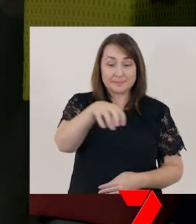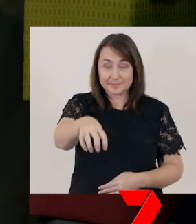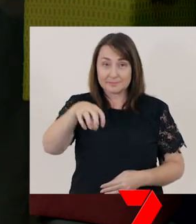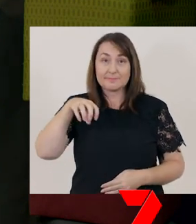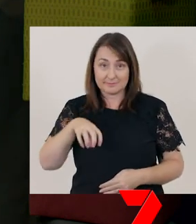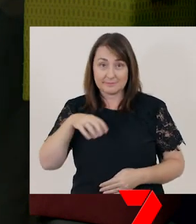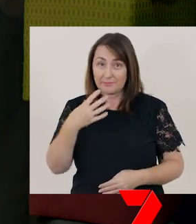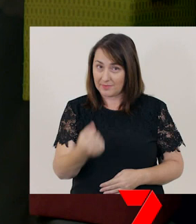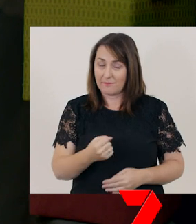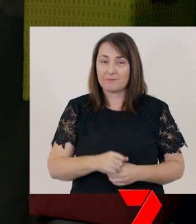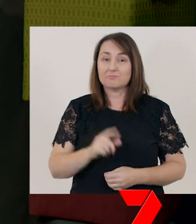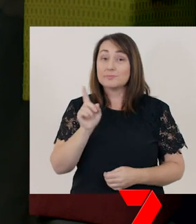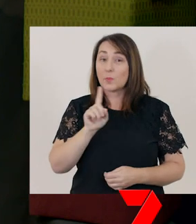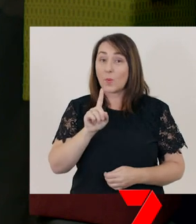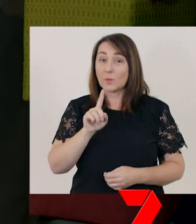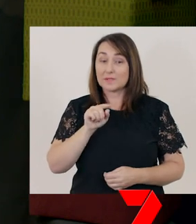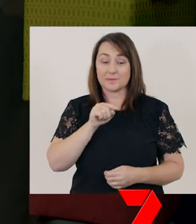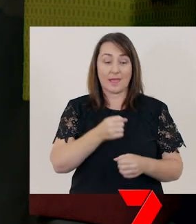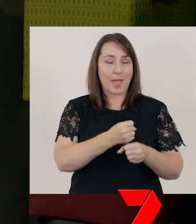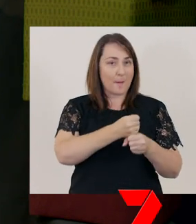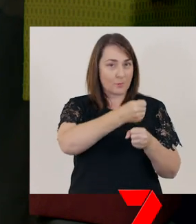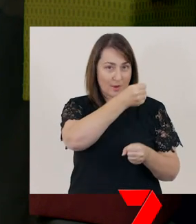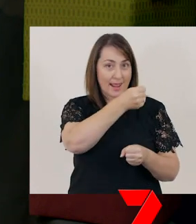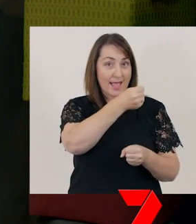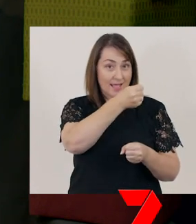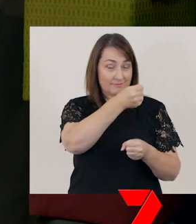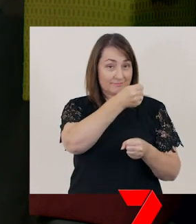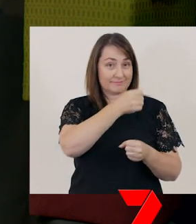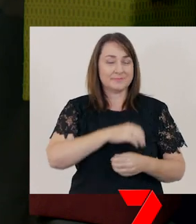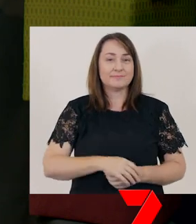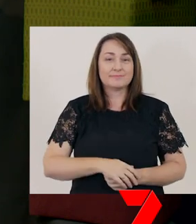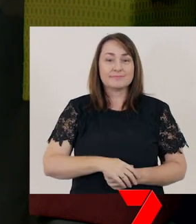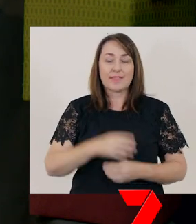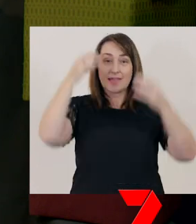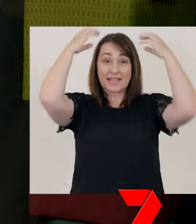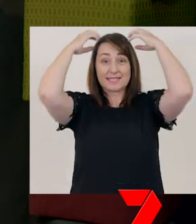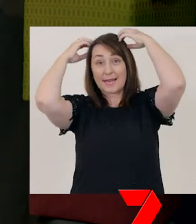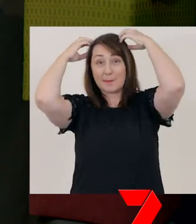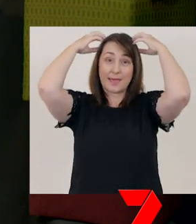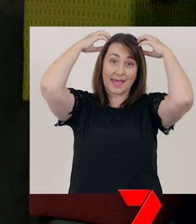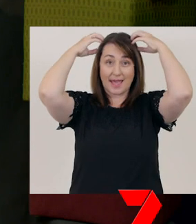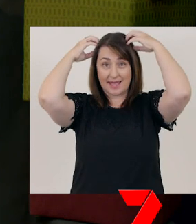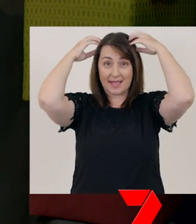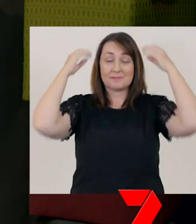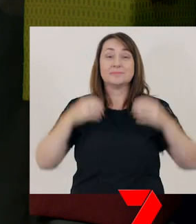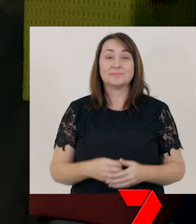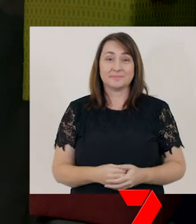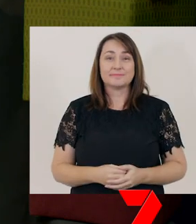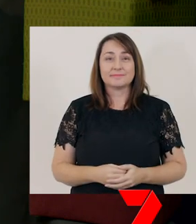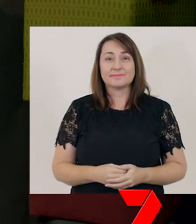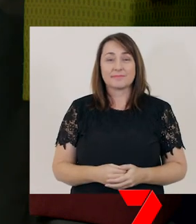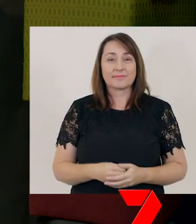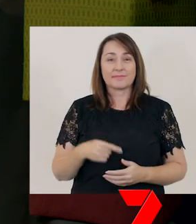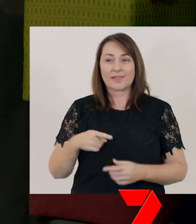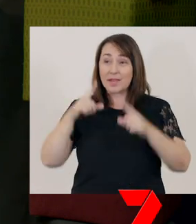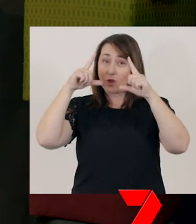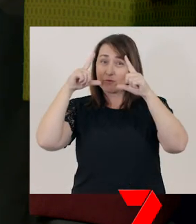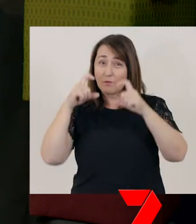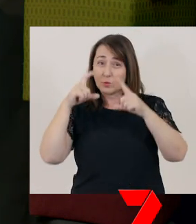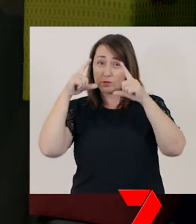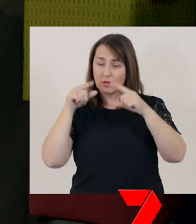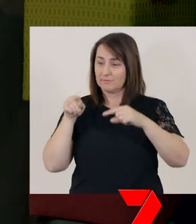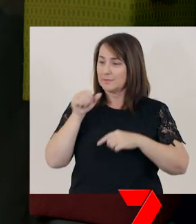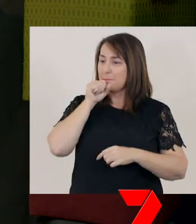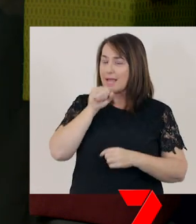There is an umbrella, a teddy bear and a photo of an uncle.